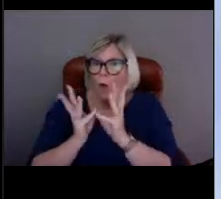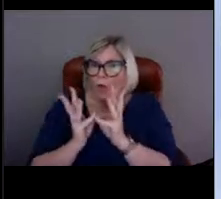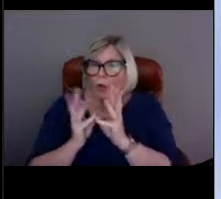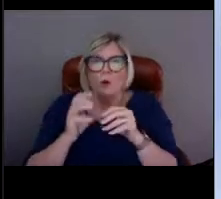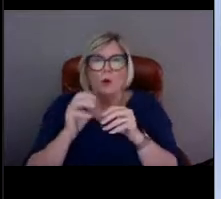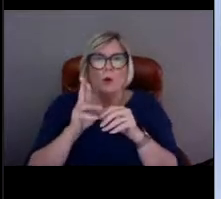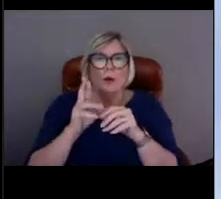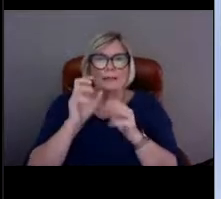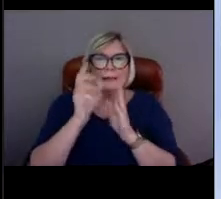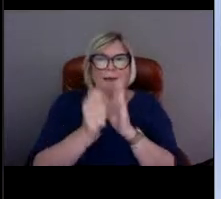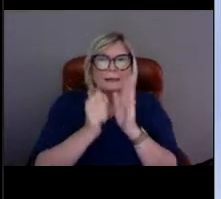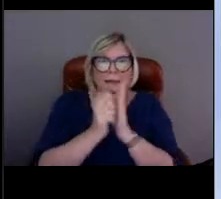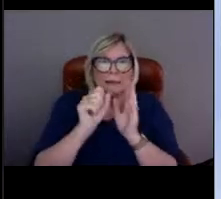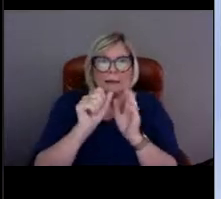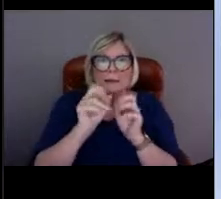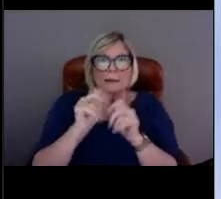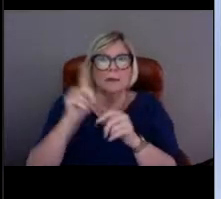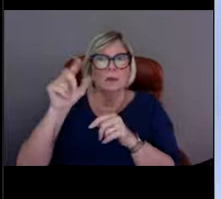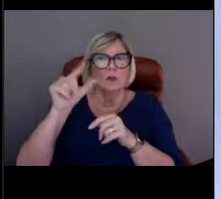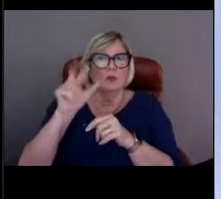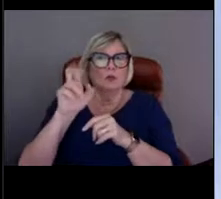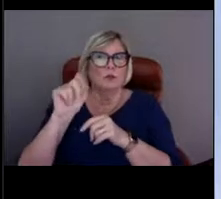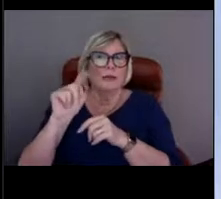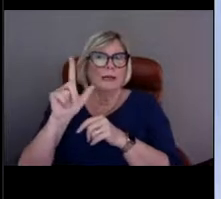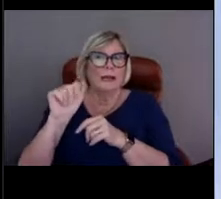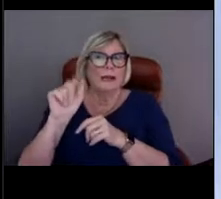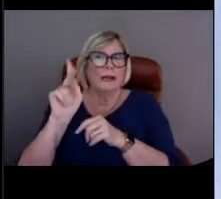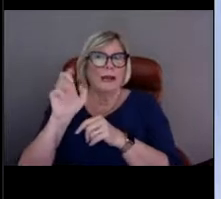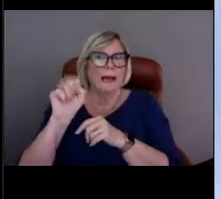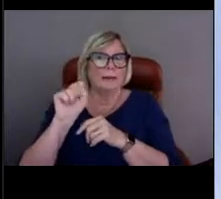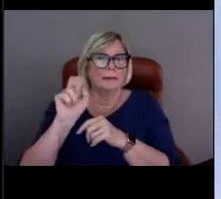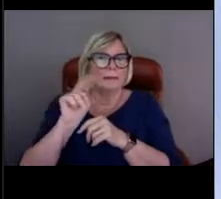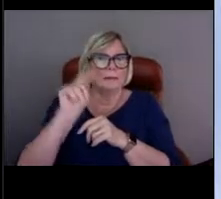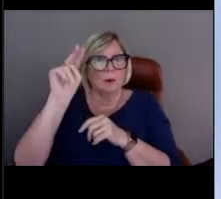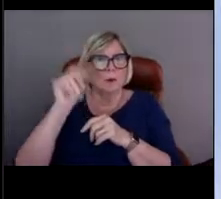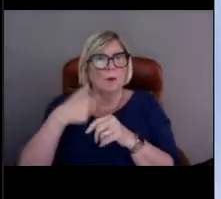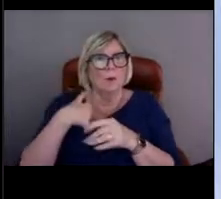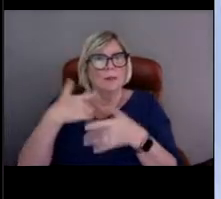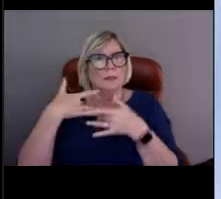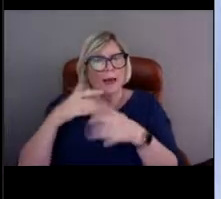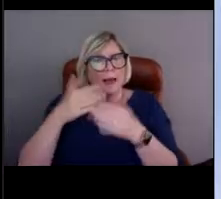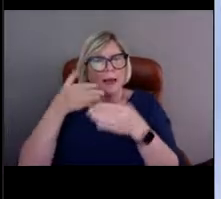we deploy these buoys back into the Great Lakes after a lot of the ice has thawed.